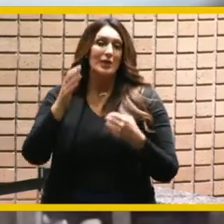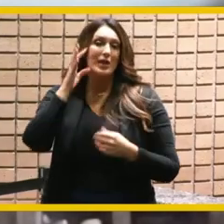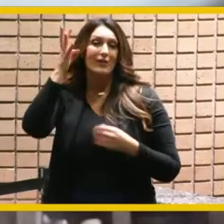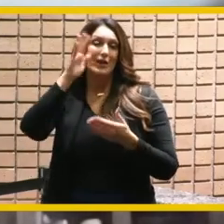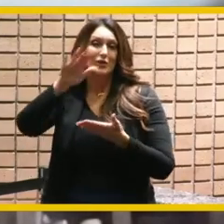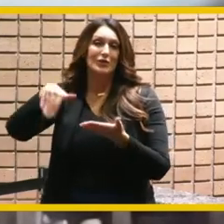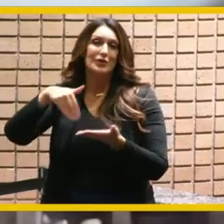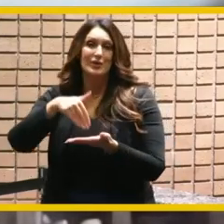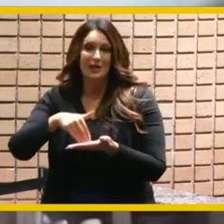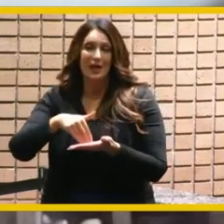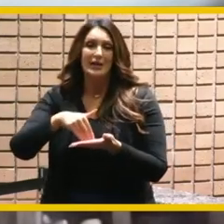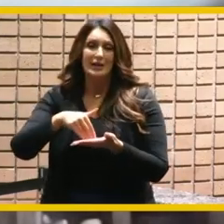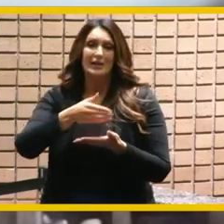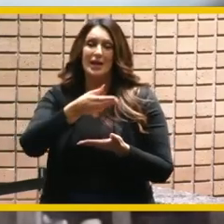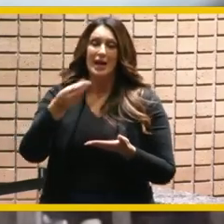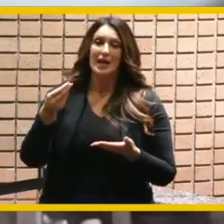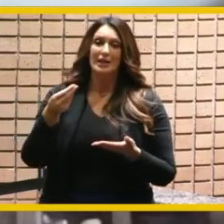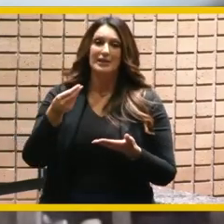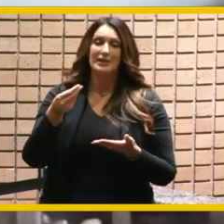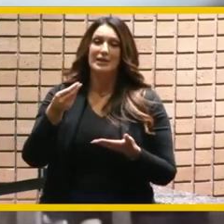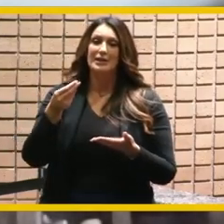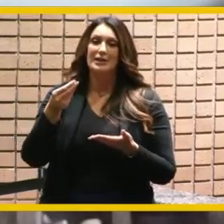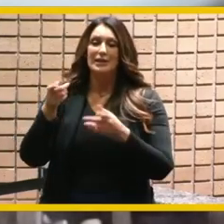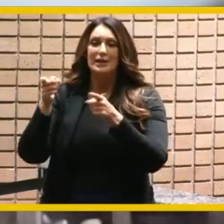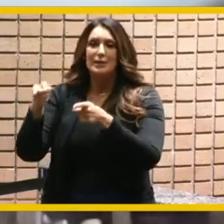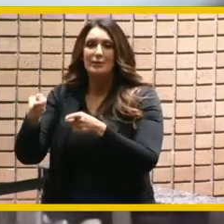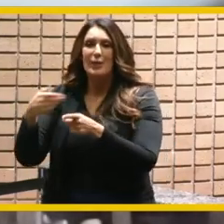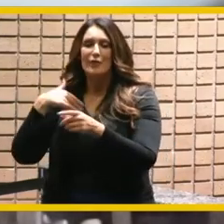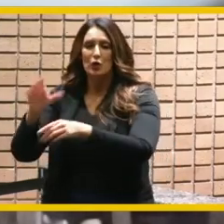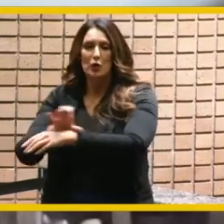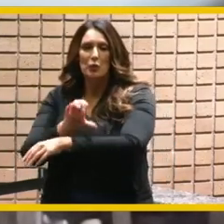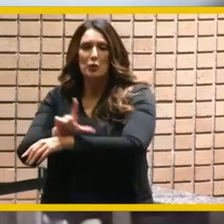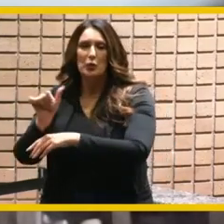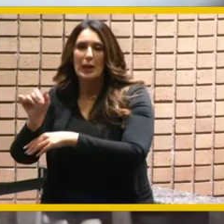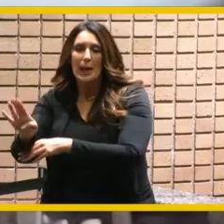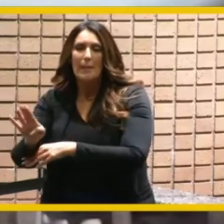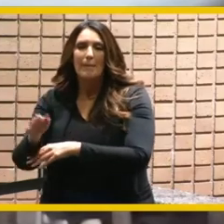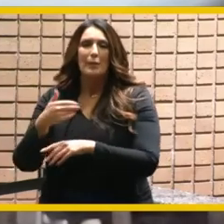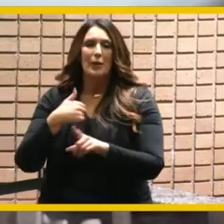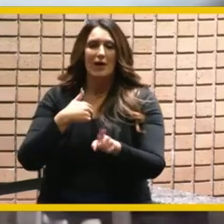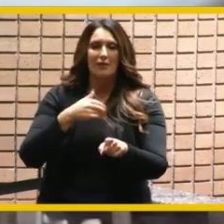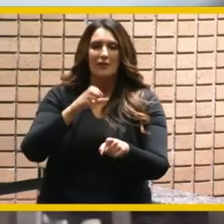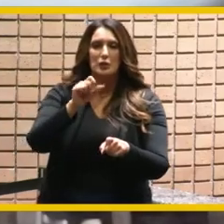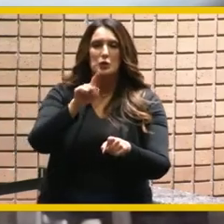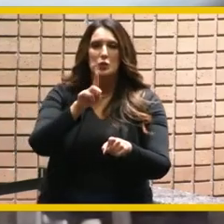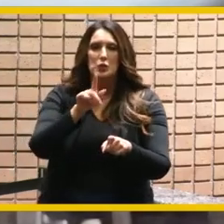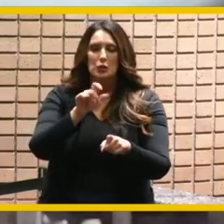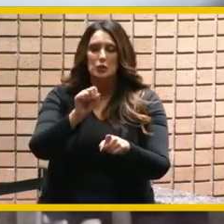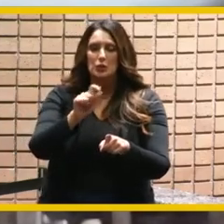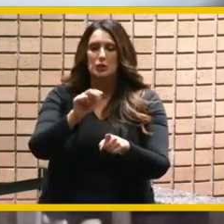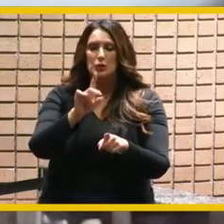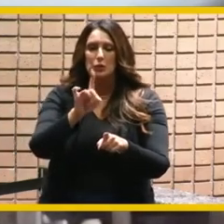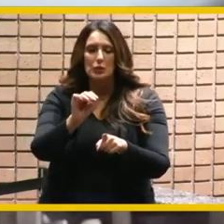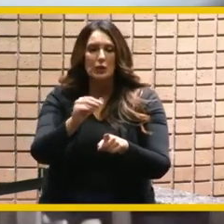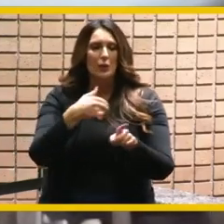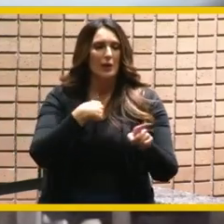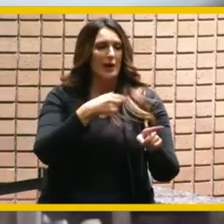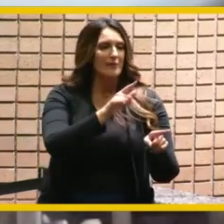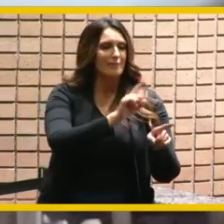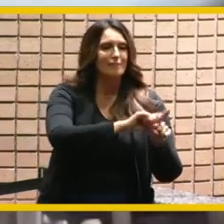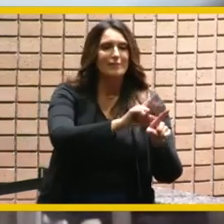reporting lab studio the computer laboratory and the general uh creative feel of the youth